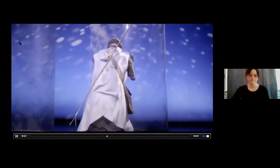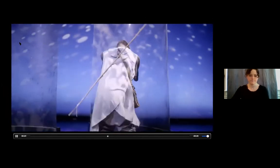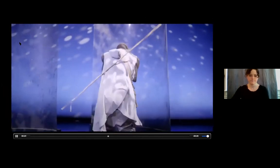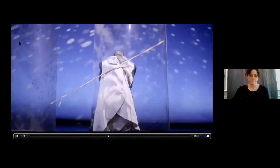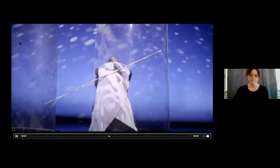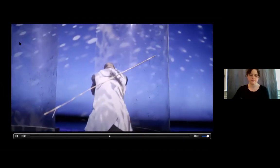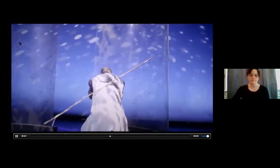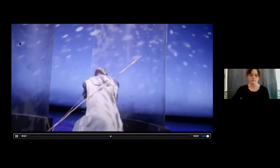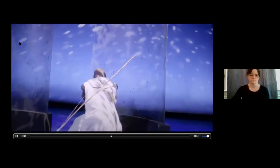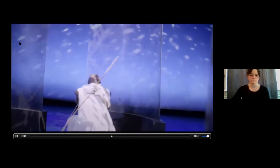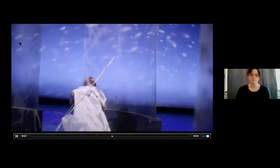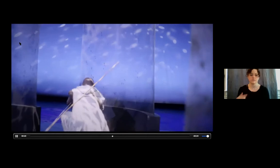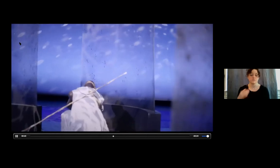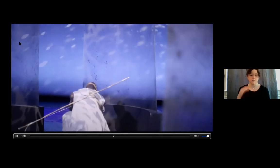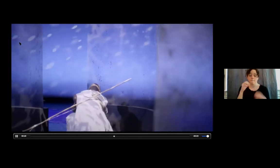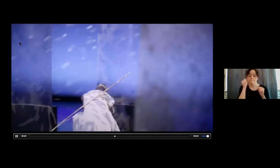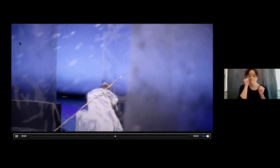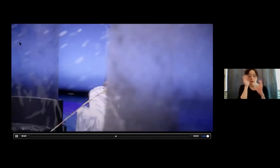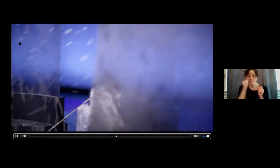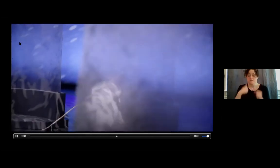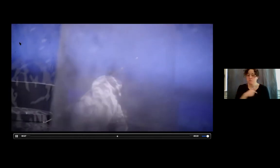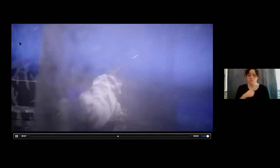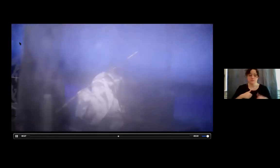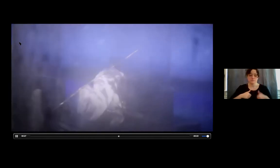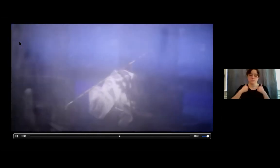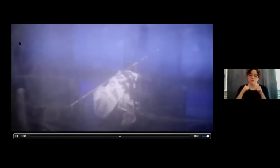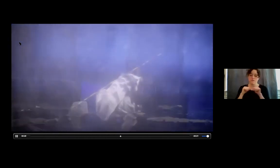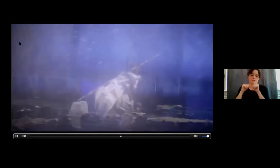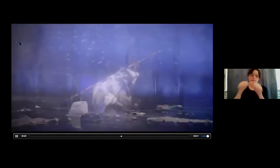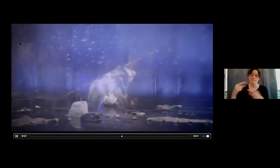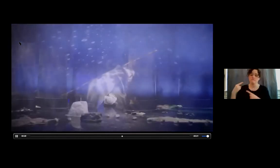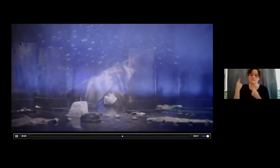I do it alone, you know. It feels private somehow.